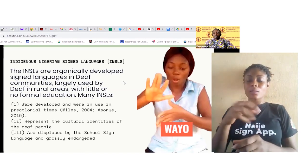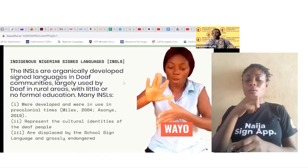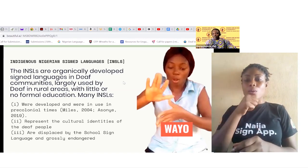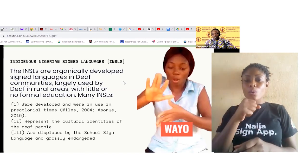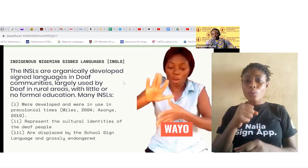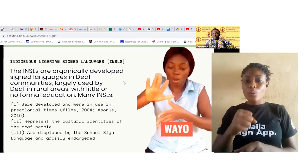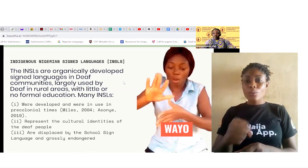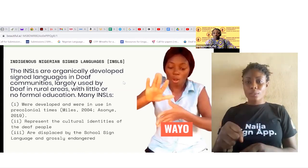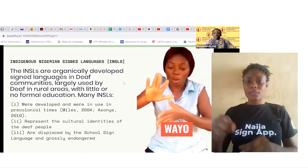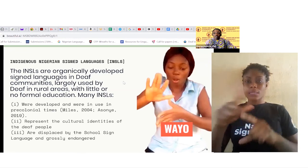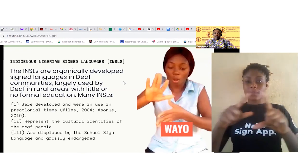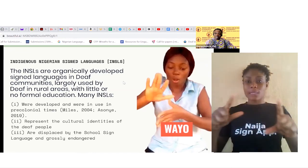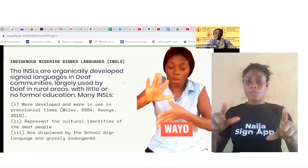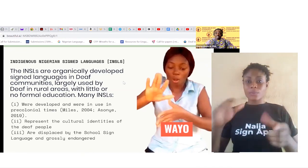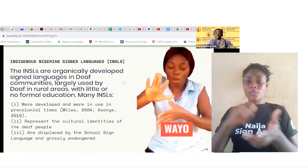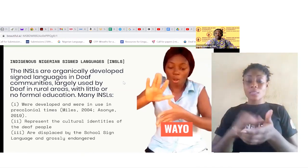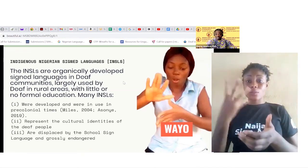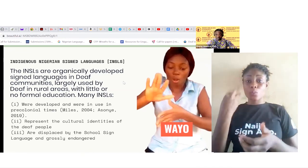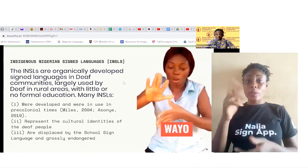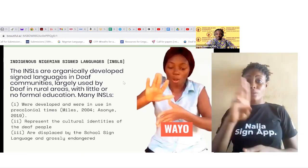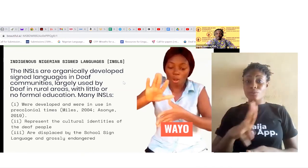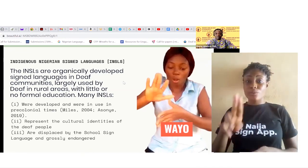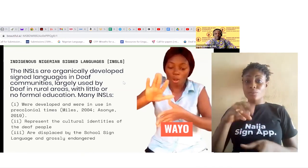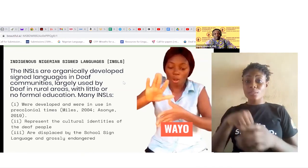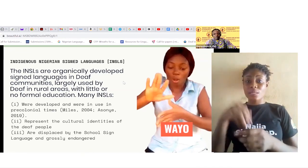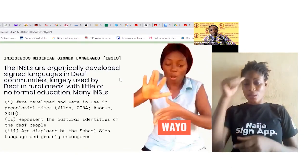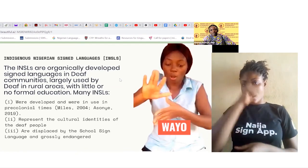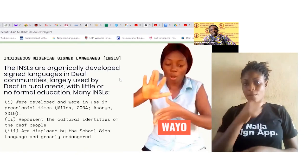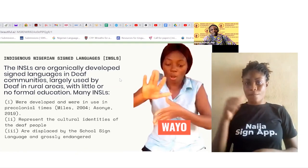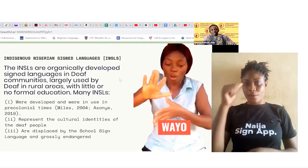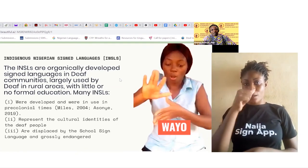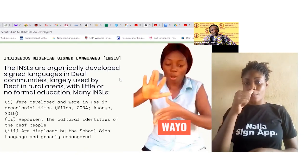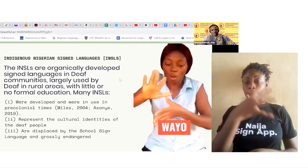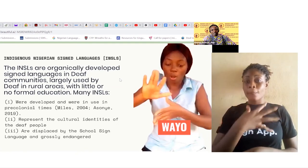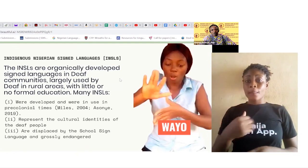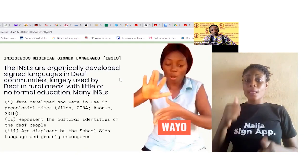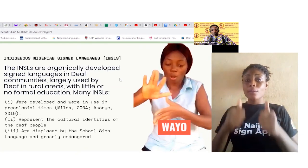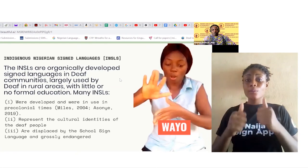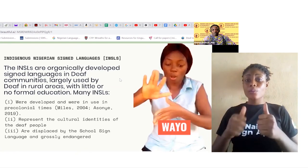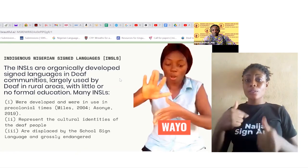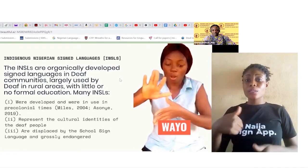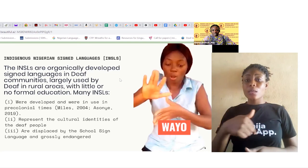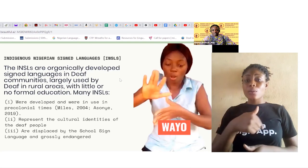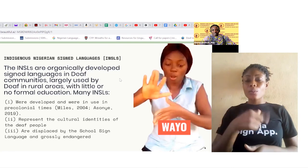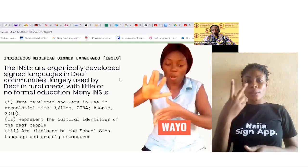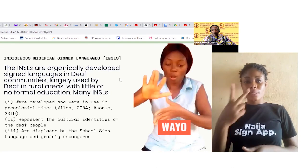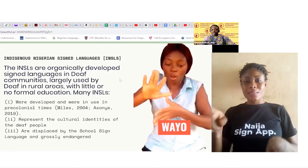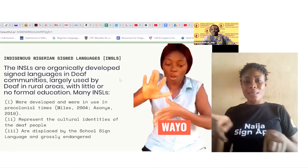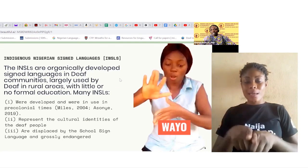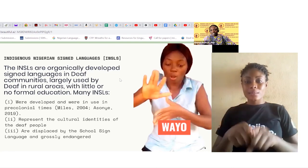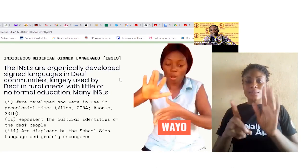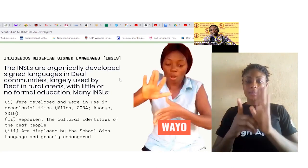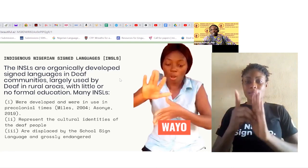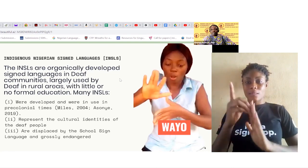some of which were considered as developed. This variety also represents the cultural identities